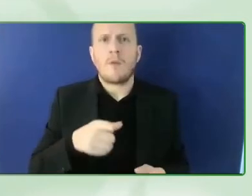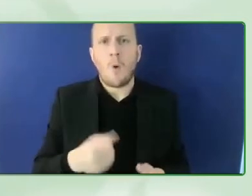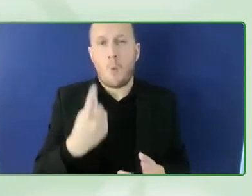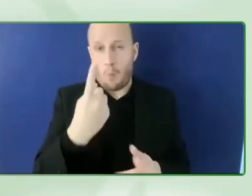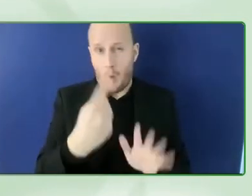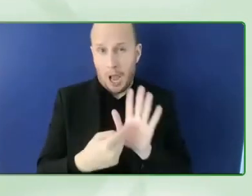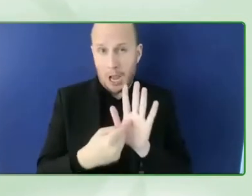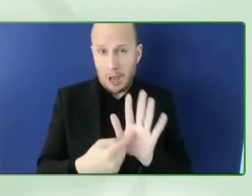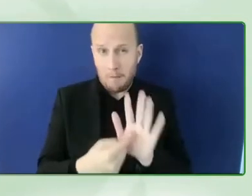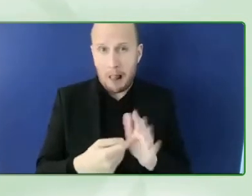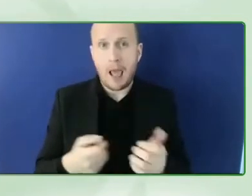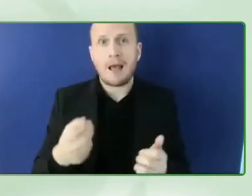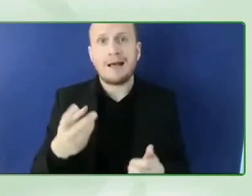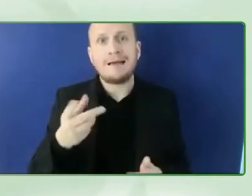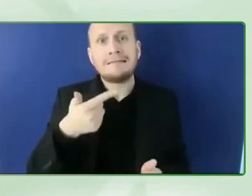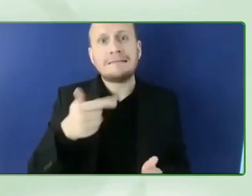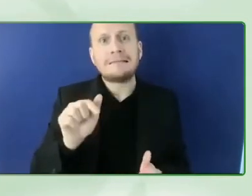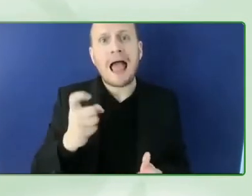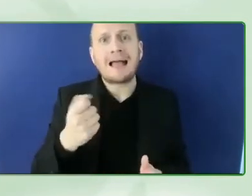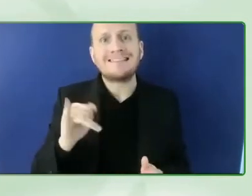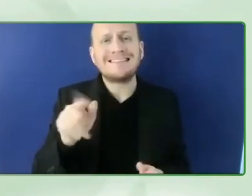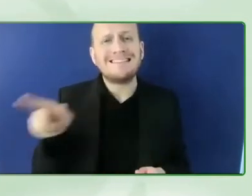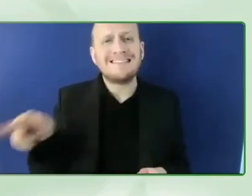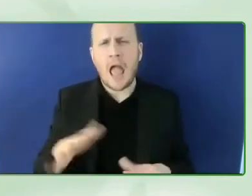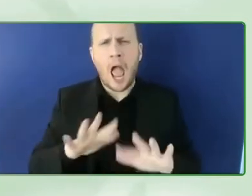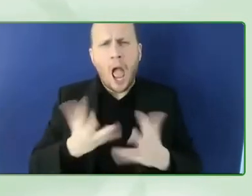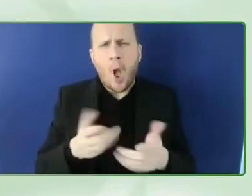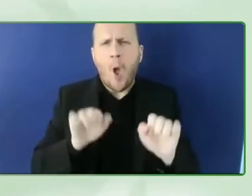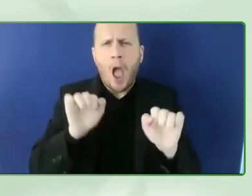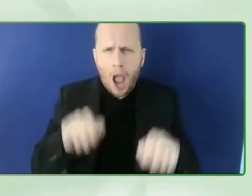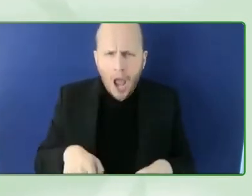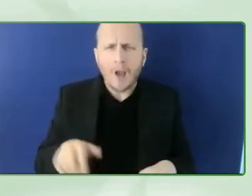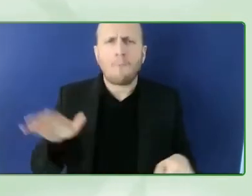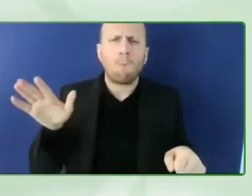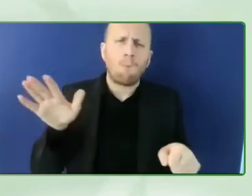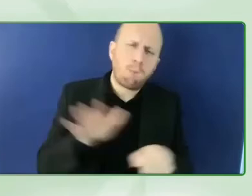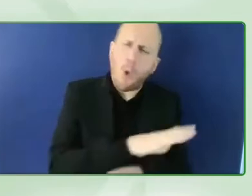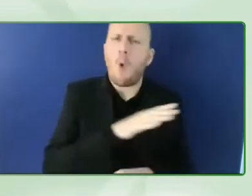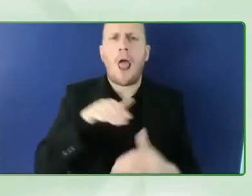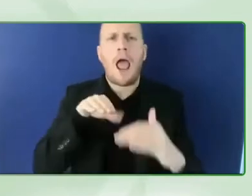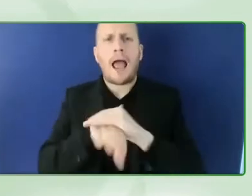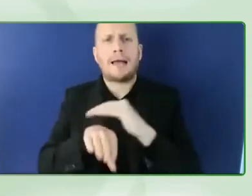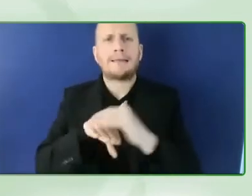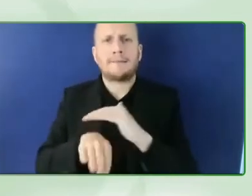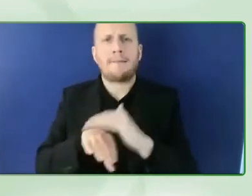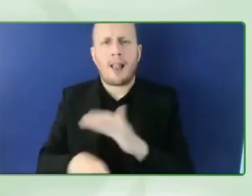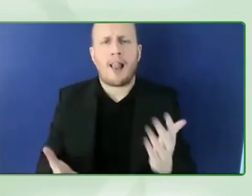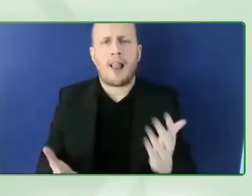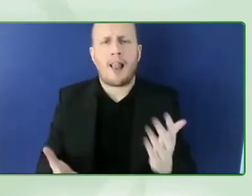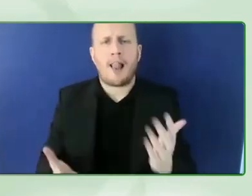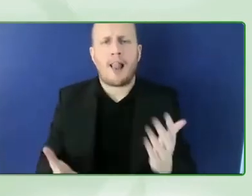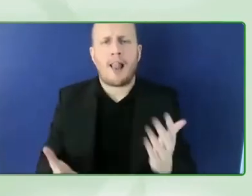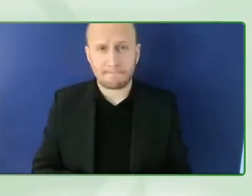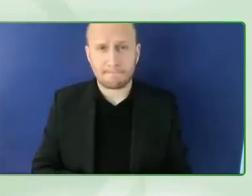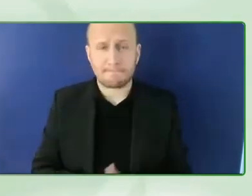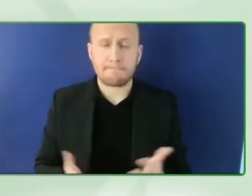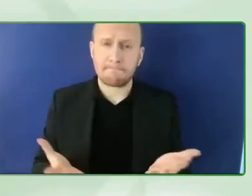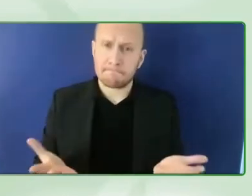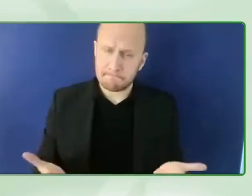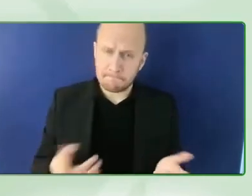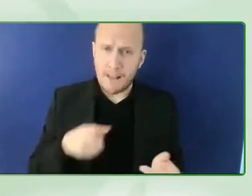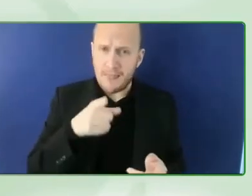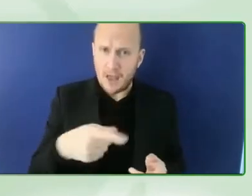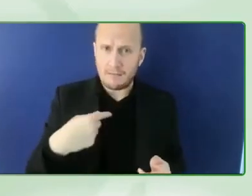fully accessible and that's the idea but it's not going alone it's the the research and the